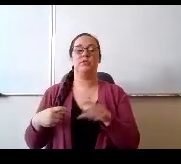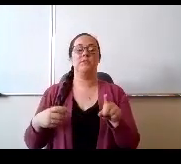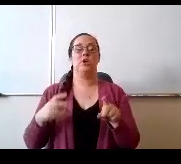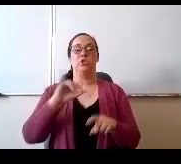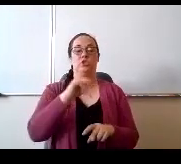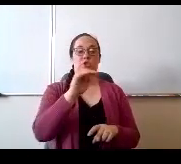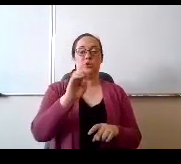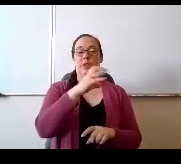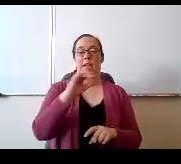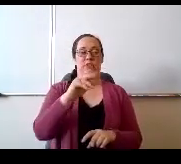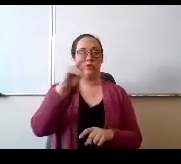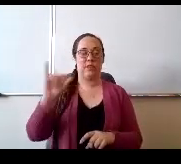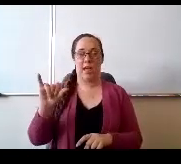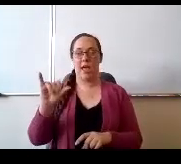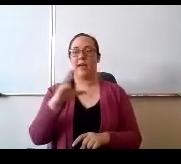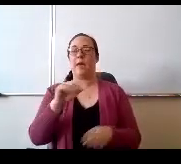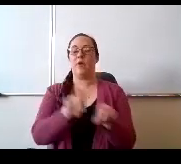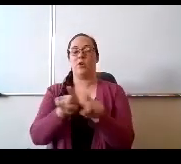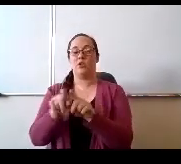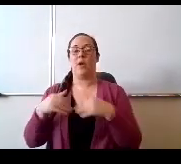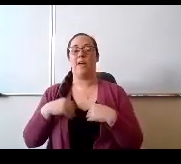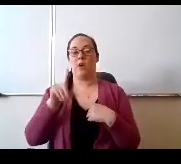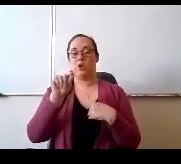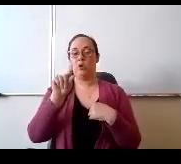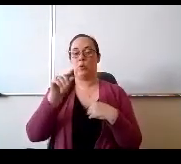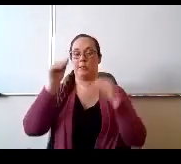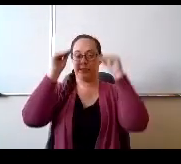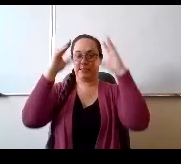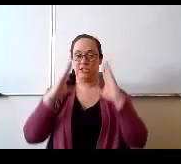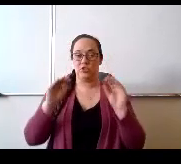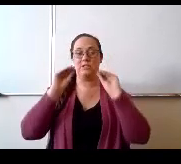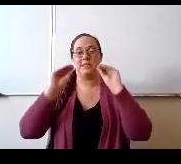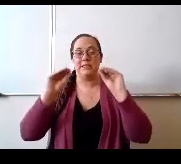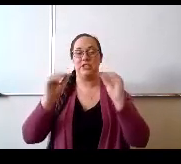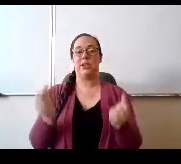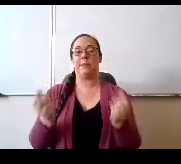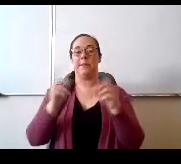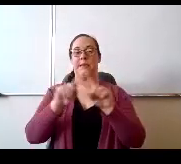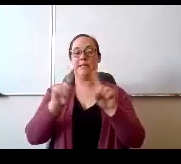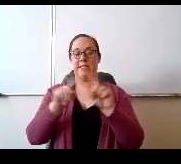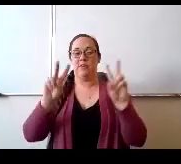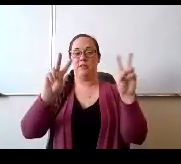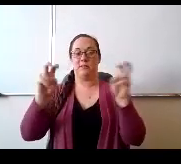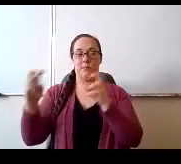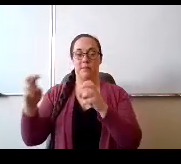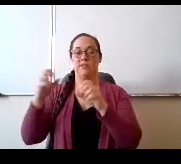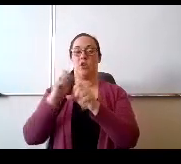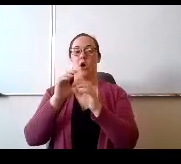And then we also have 20 teachers teaching multiple subjects online through the accelerate program